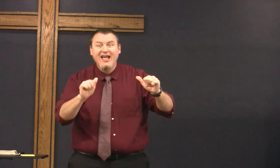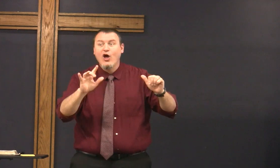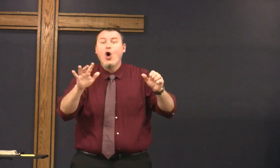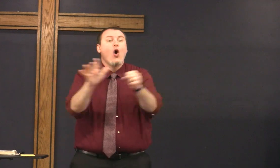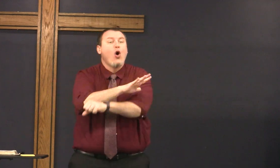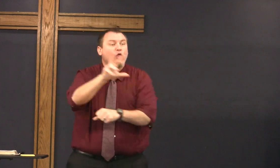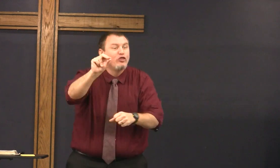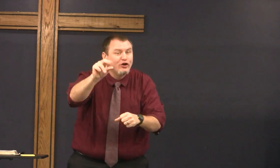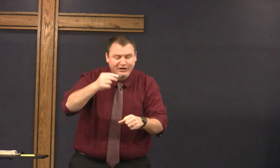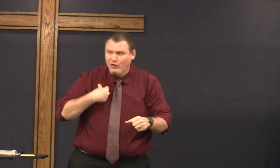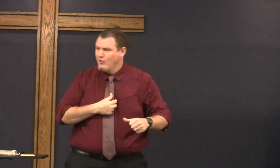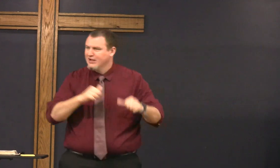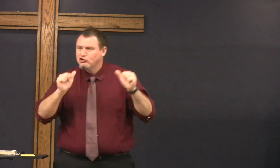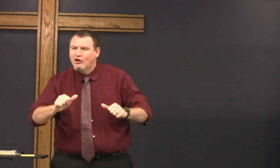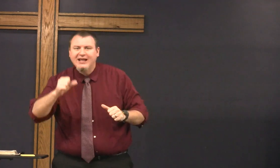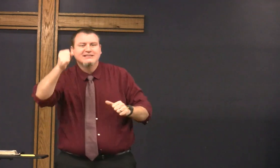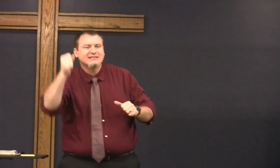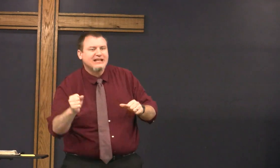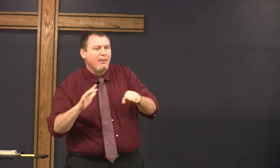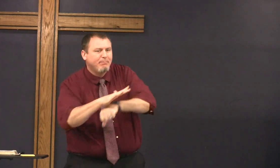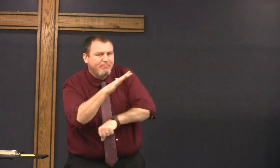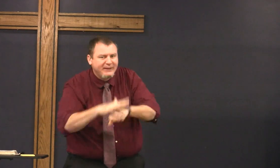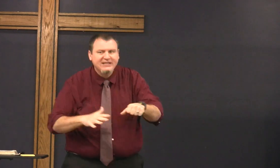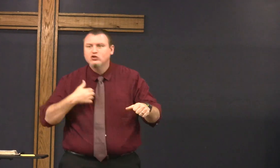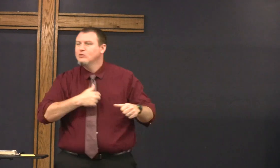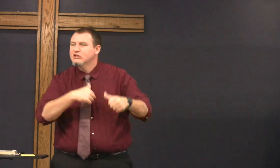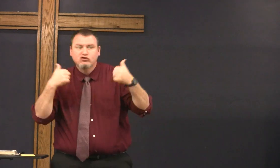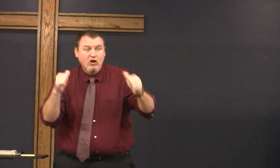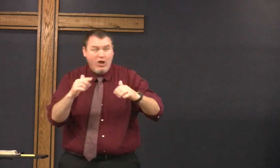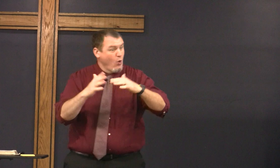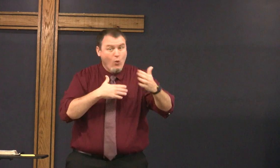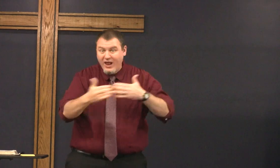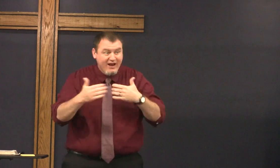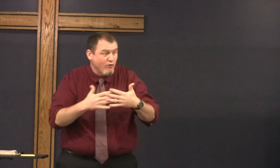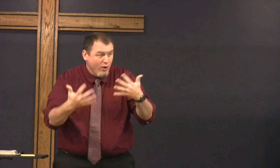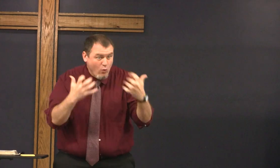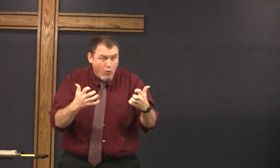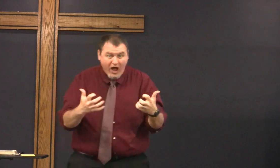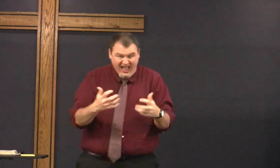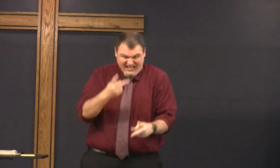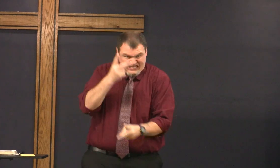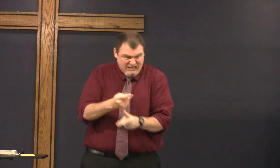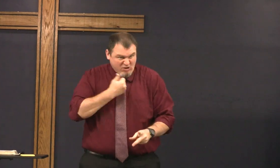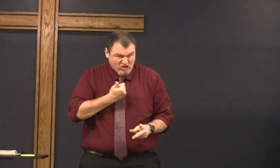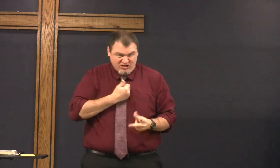we can do Atkins we can do Whole30 we can do South Beach